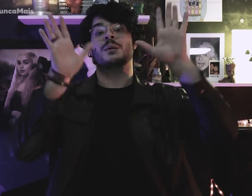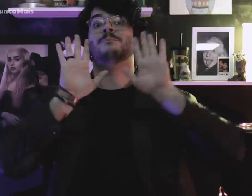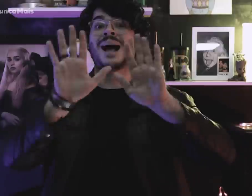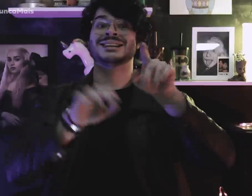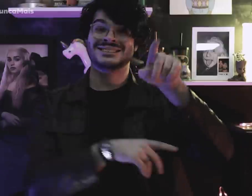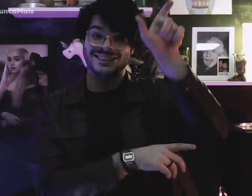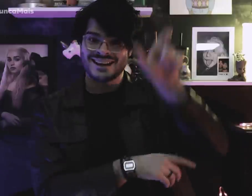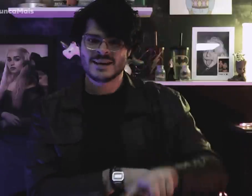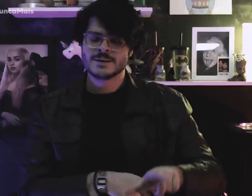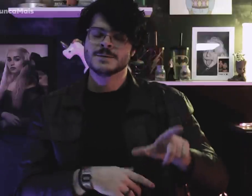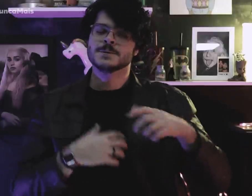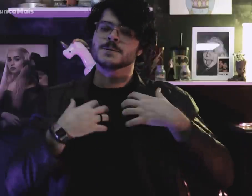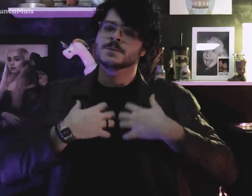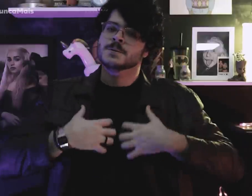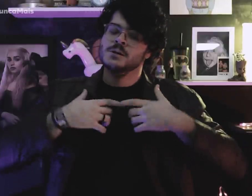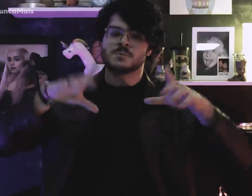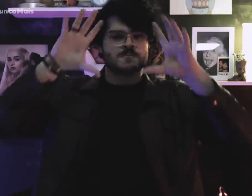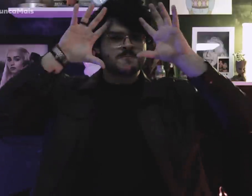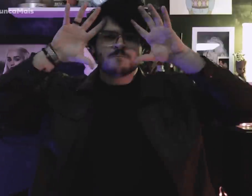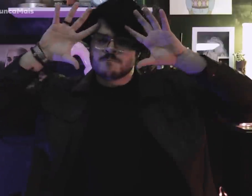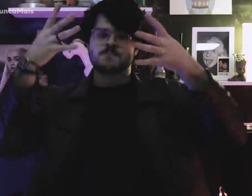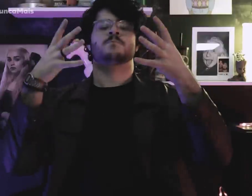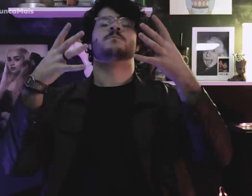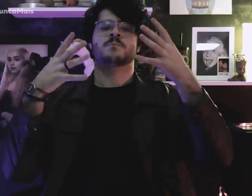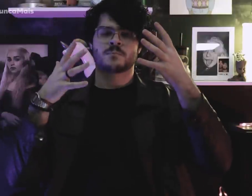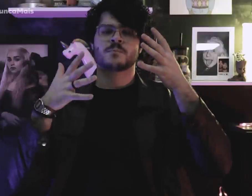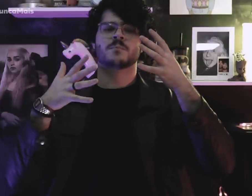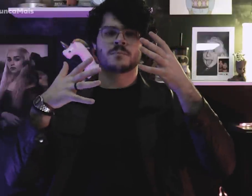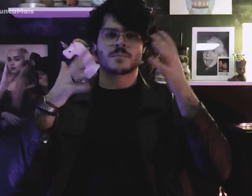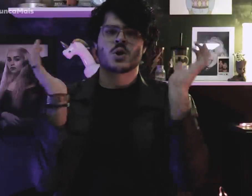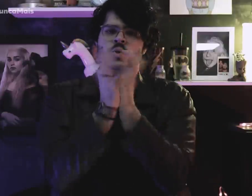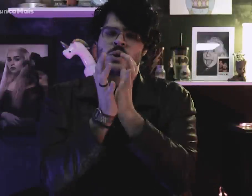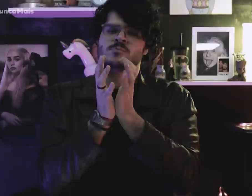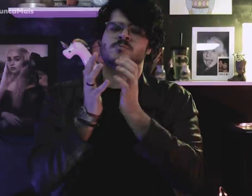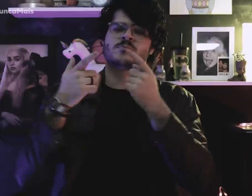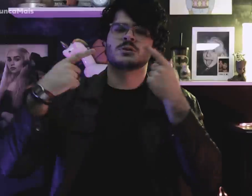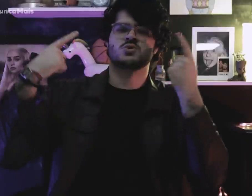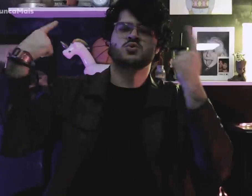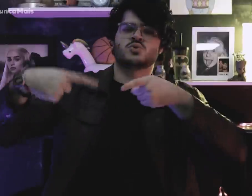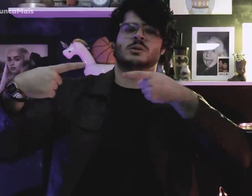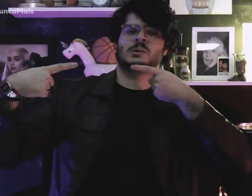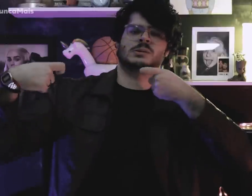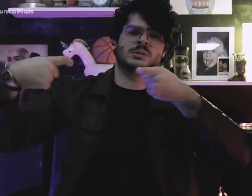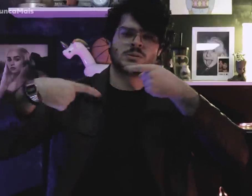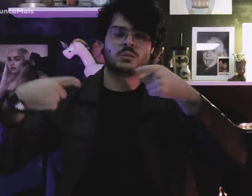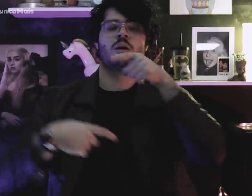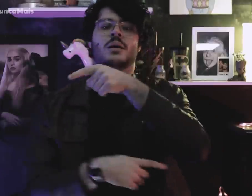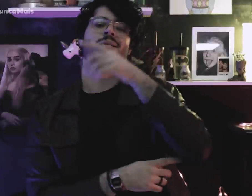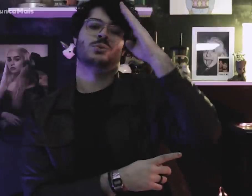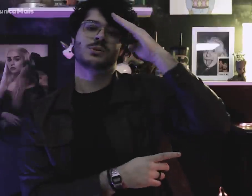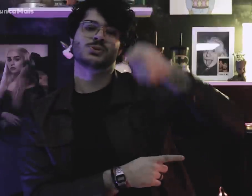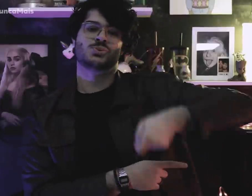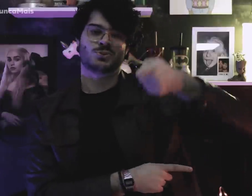but decided on armed struggle against the military dictatorship